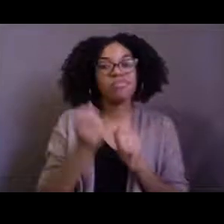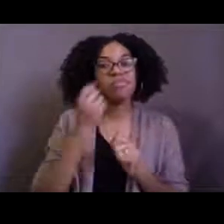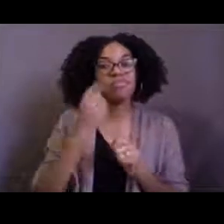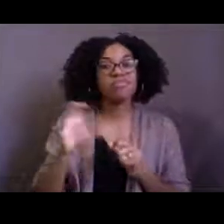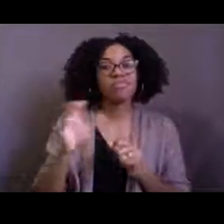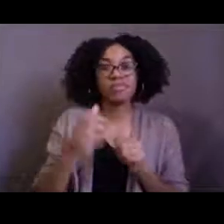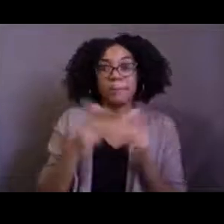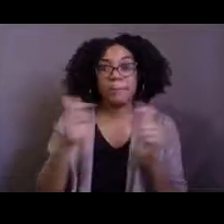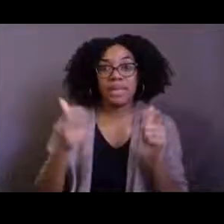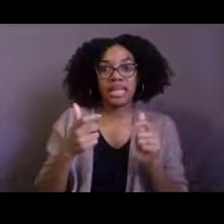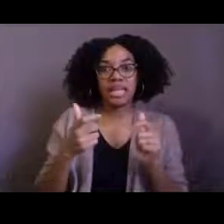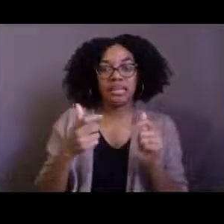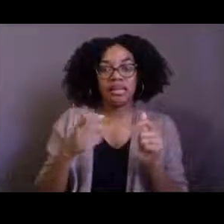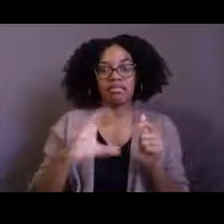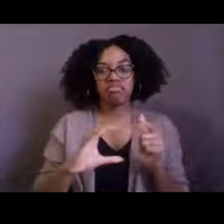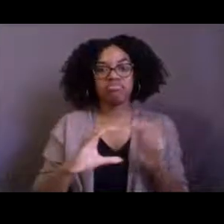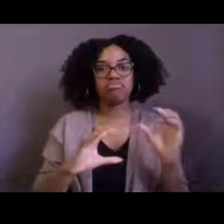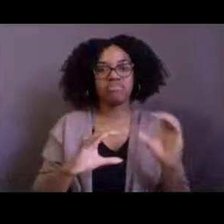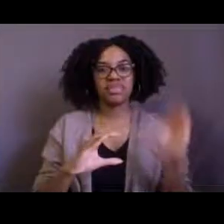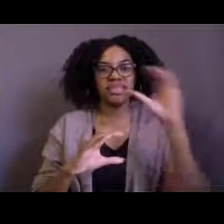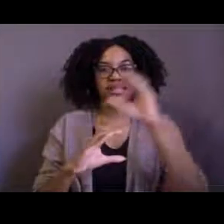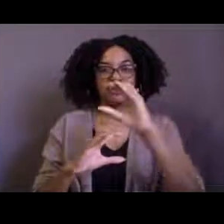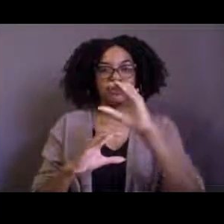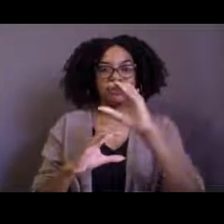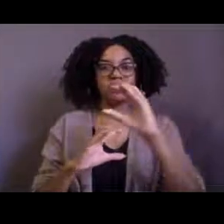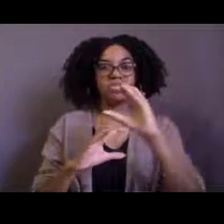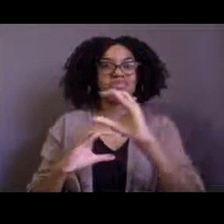and they go wherever they go together as a pair unit together.